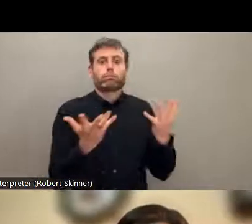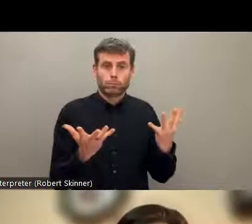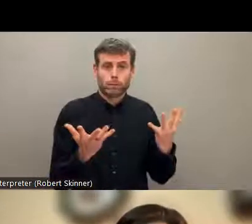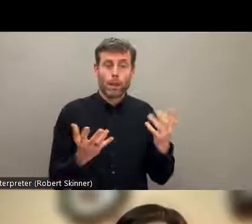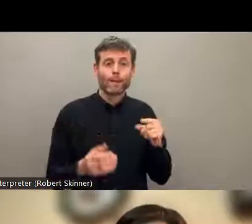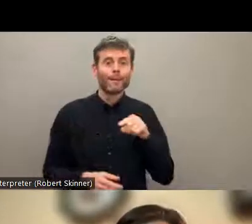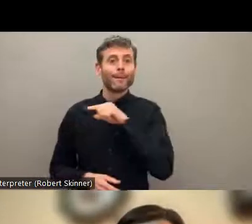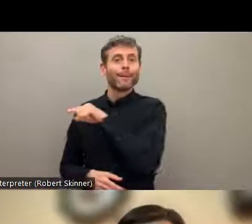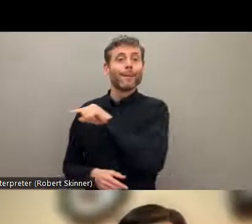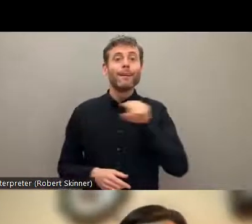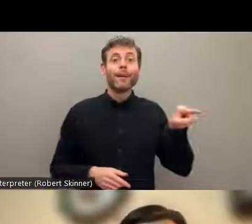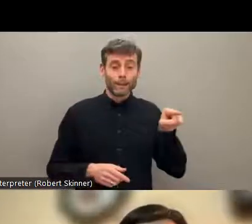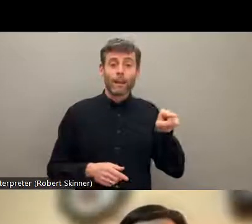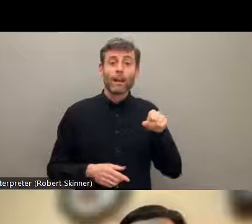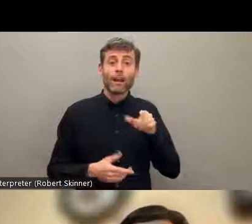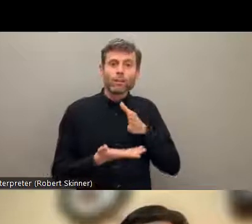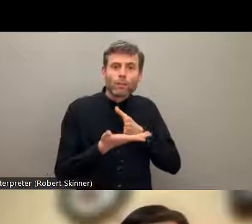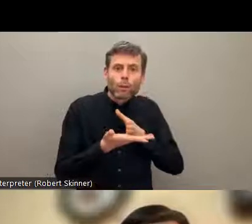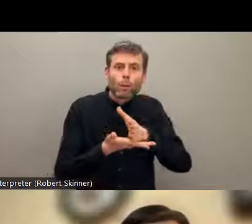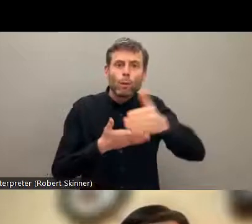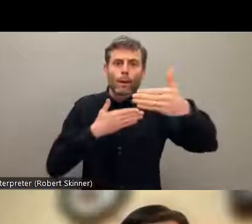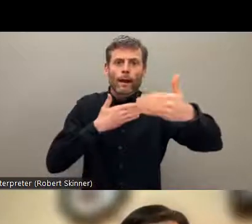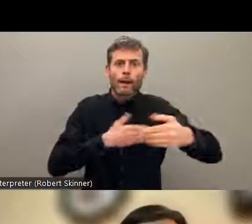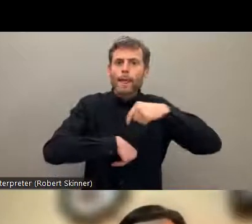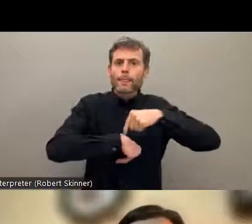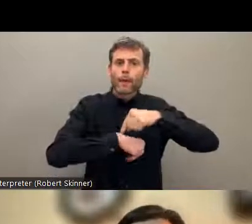is a very alarming data and when the Global Disability Summit is